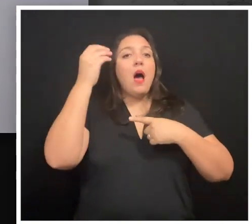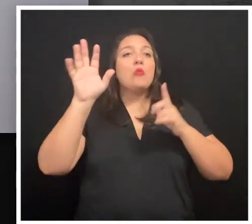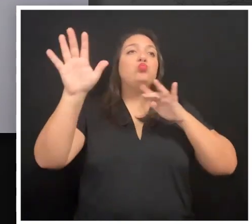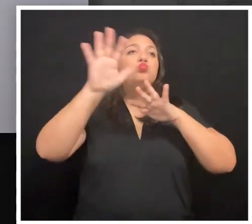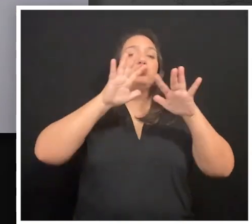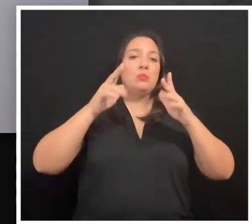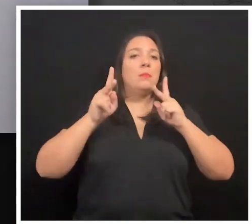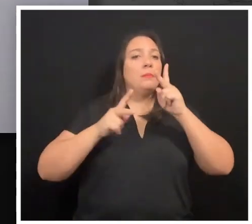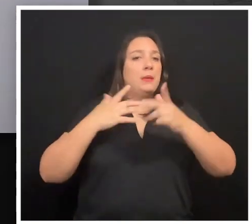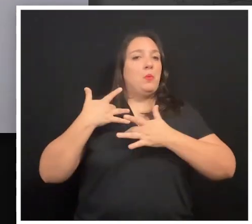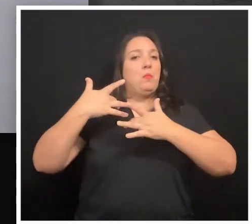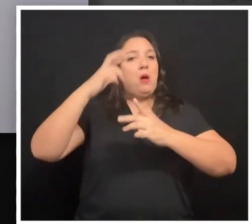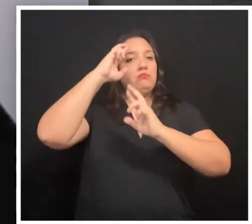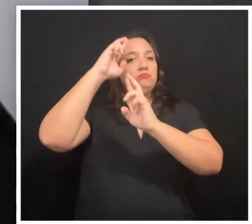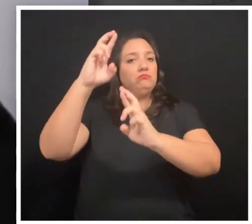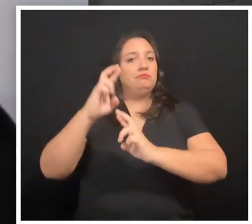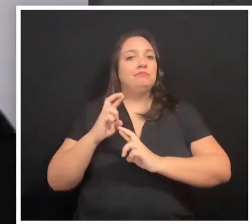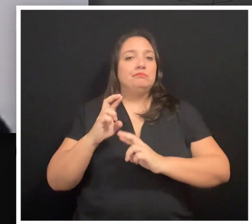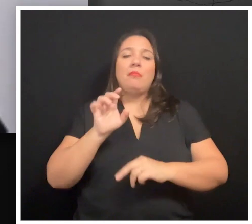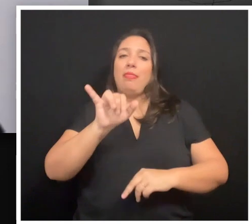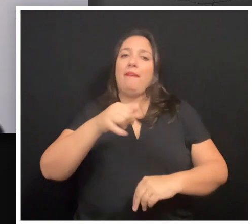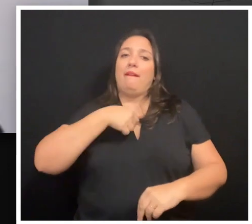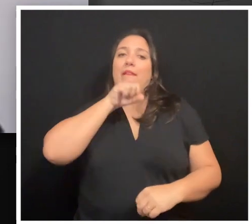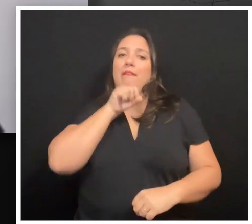people are quite respectful, and that's what I love,